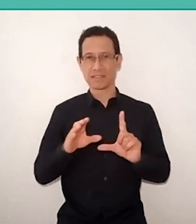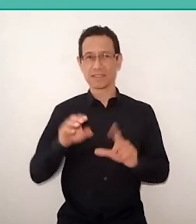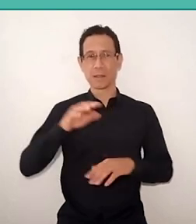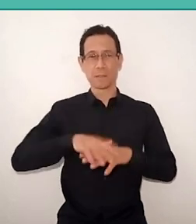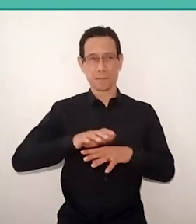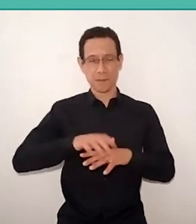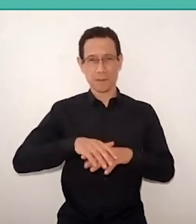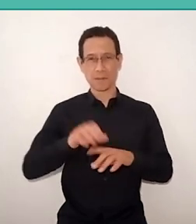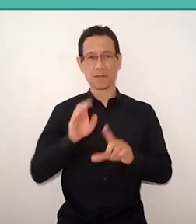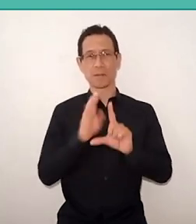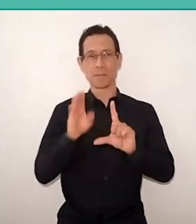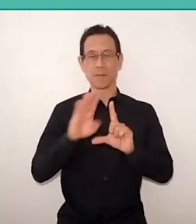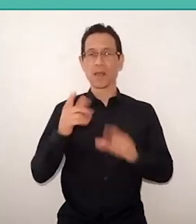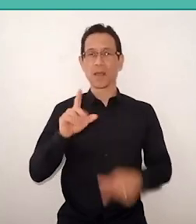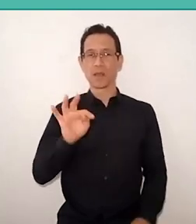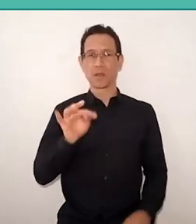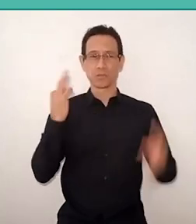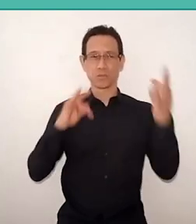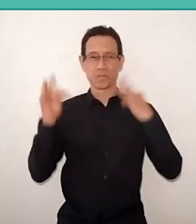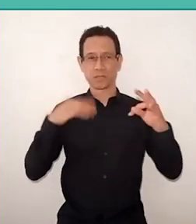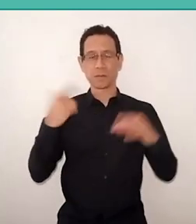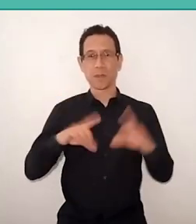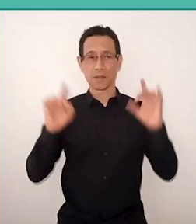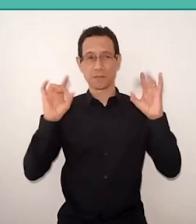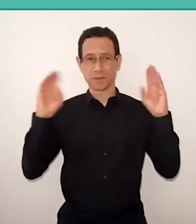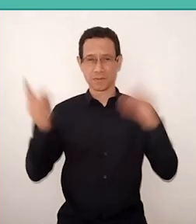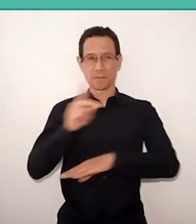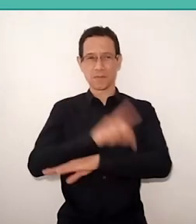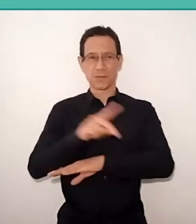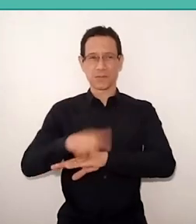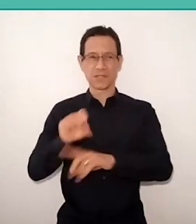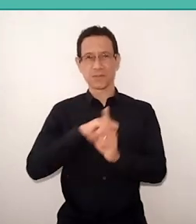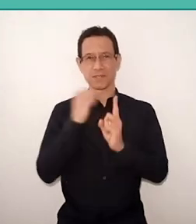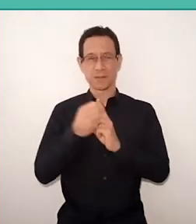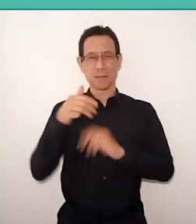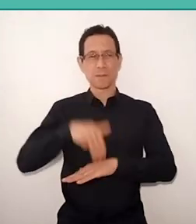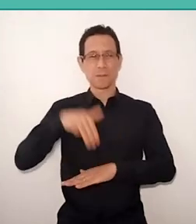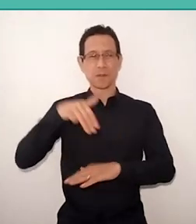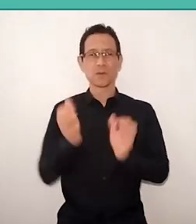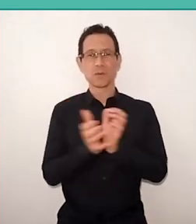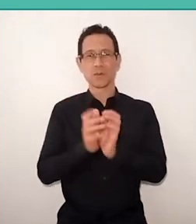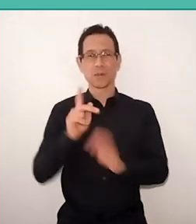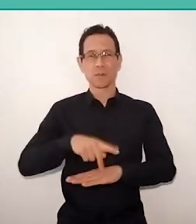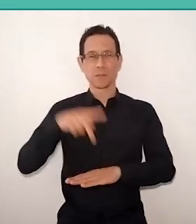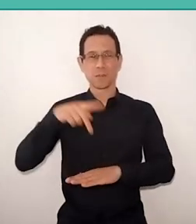Bel also has specialization in Social Pedagogy. She is a Master's student in the Postgraduate in Tourism, at USP,